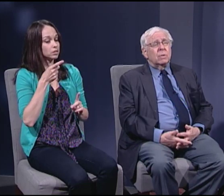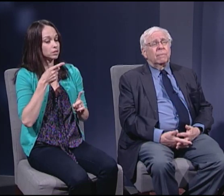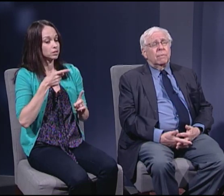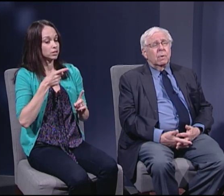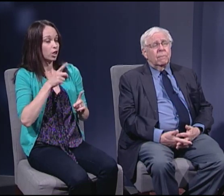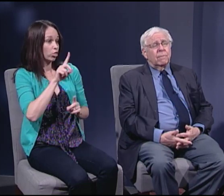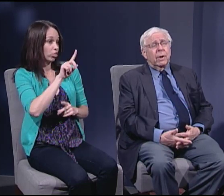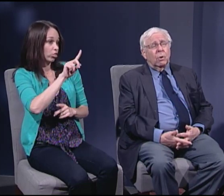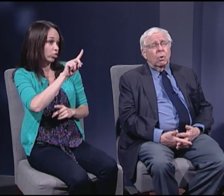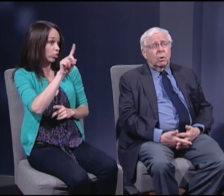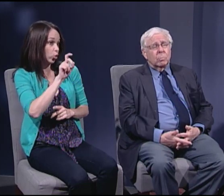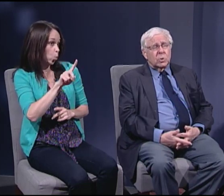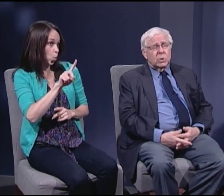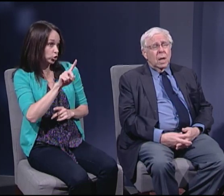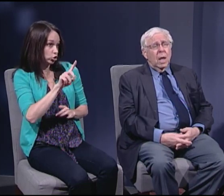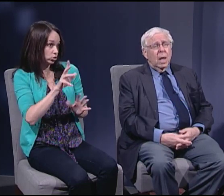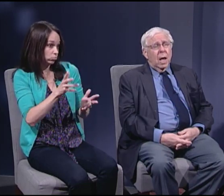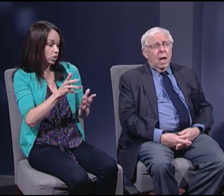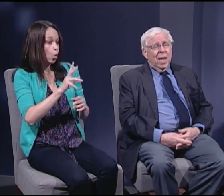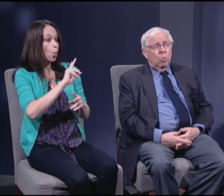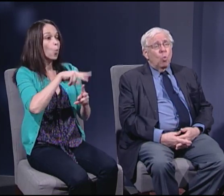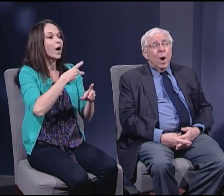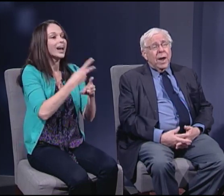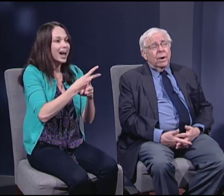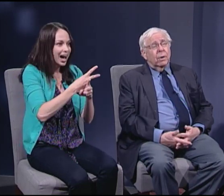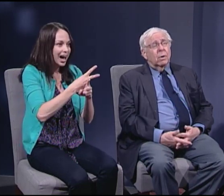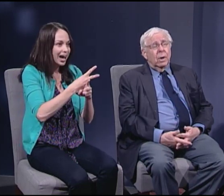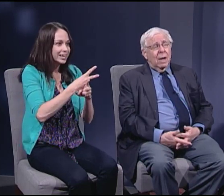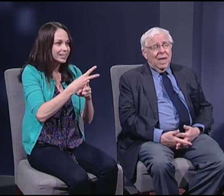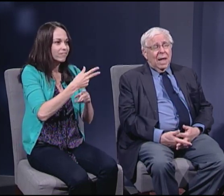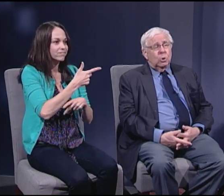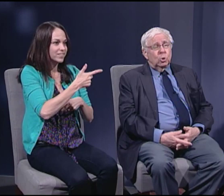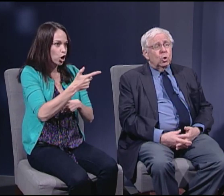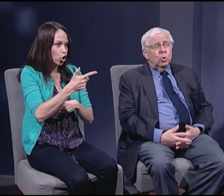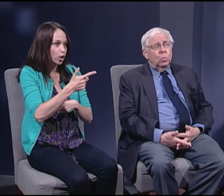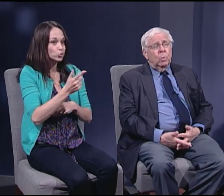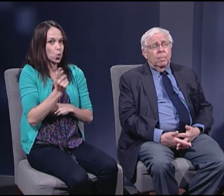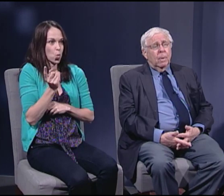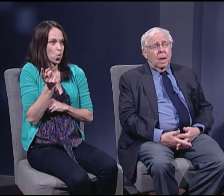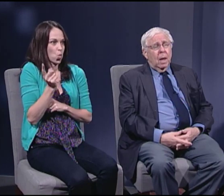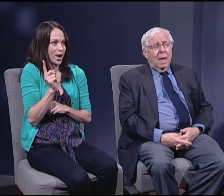of firearms and where and who?